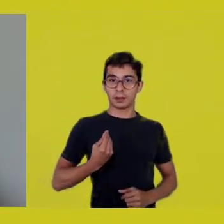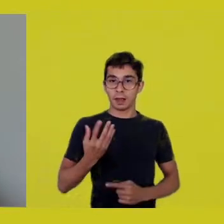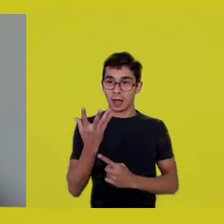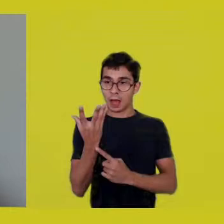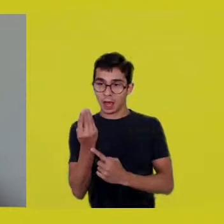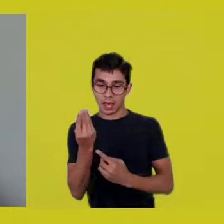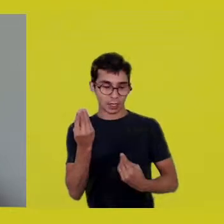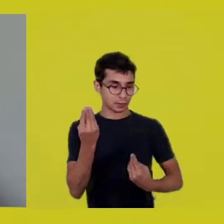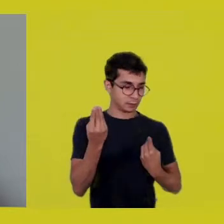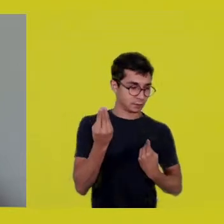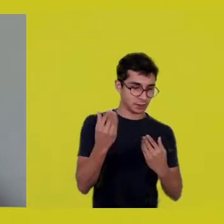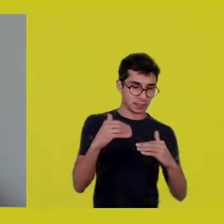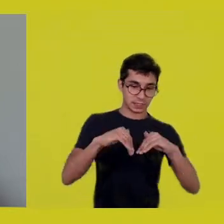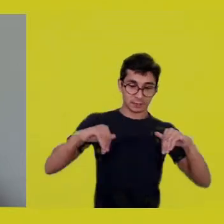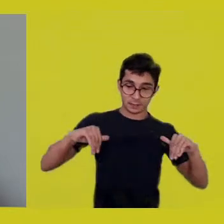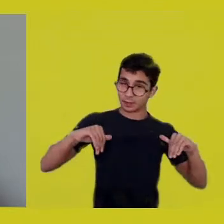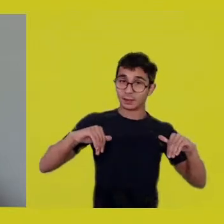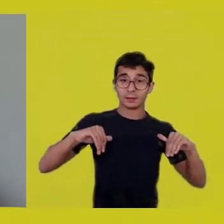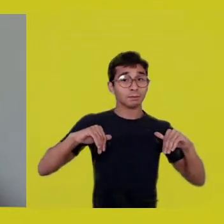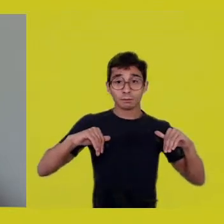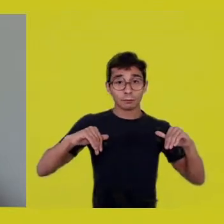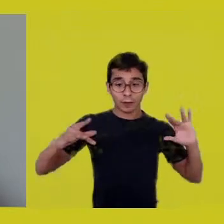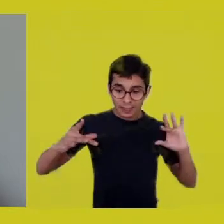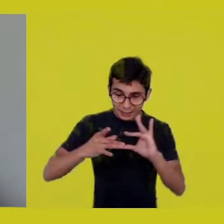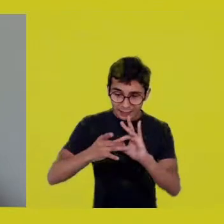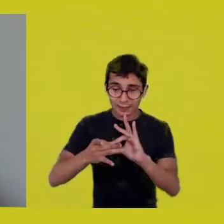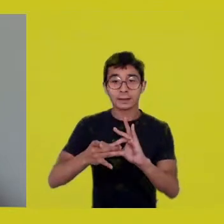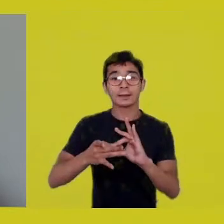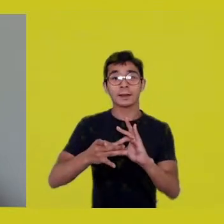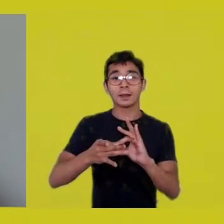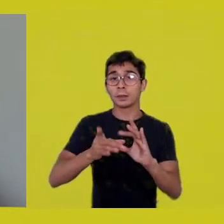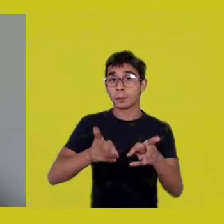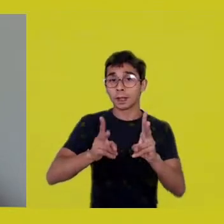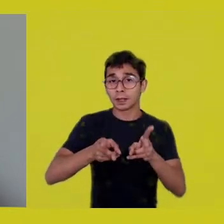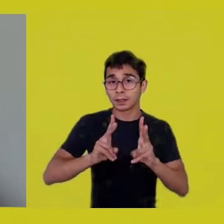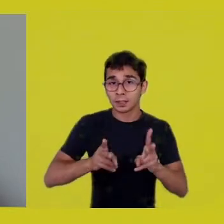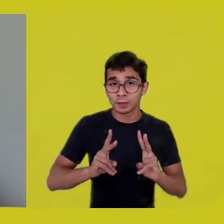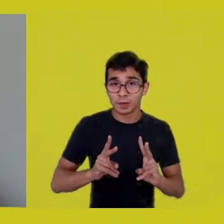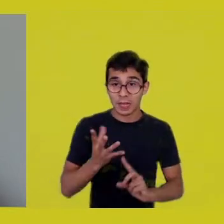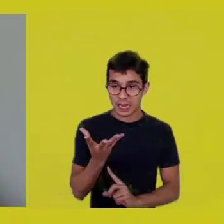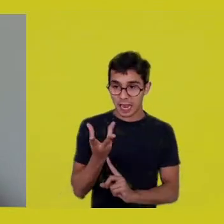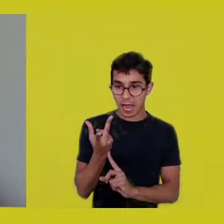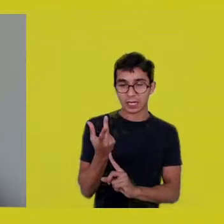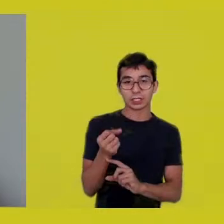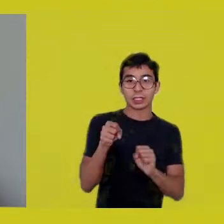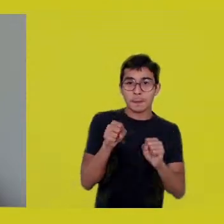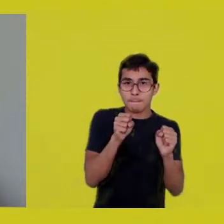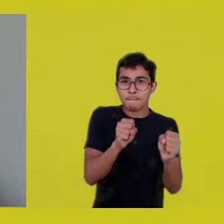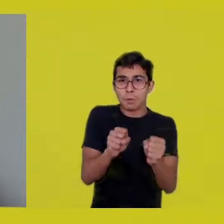Or the power of art is not being apart from life.